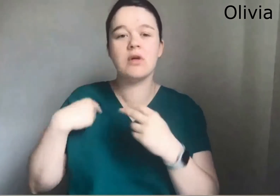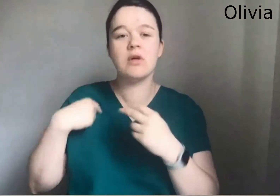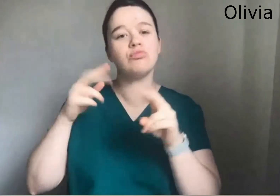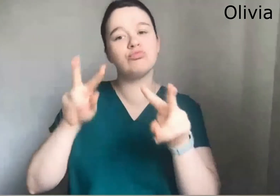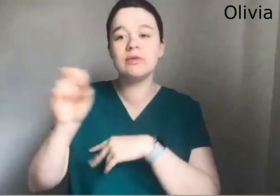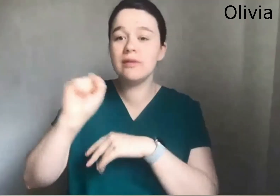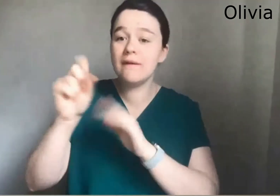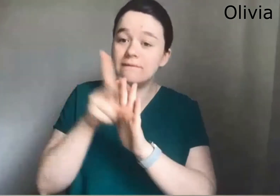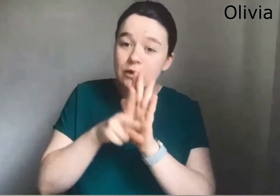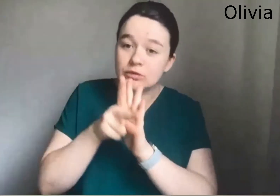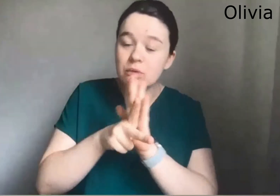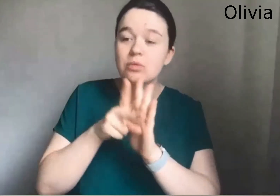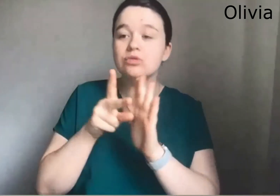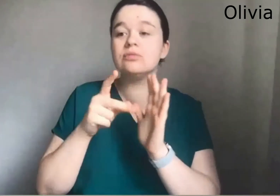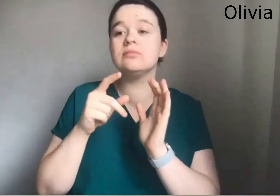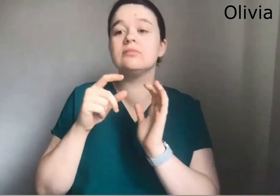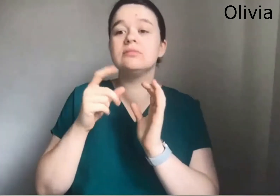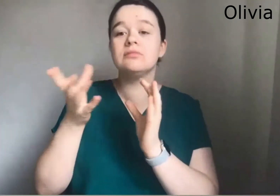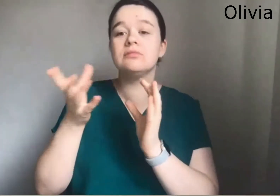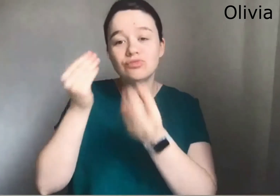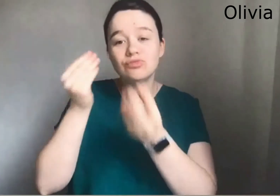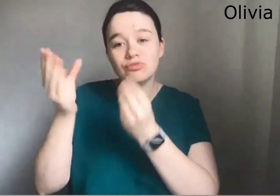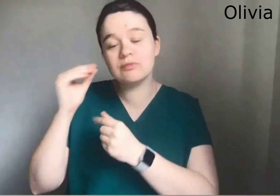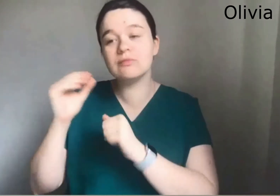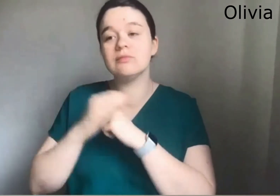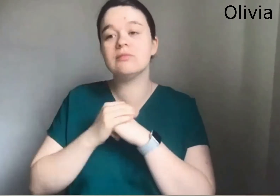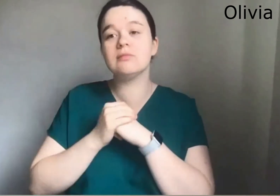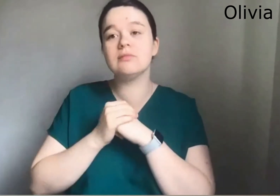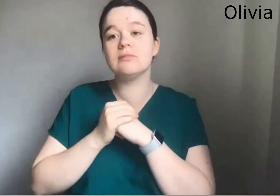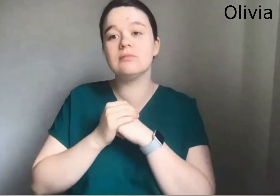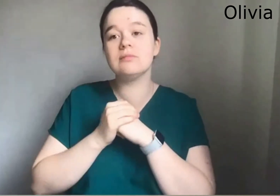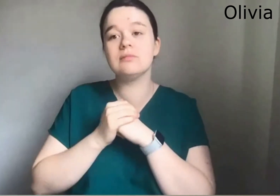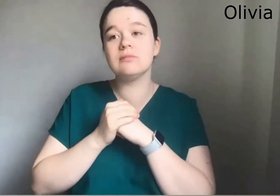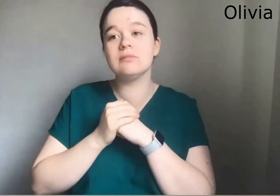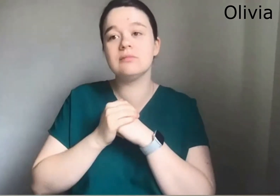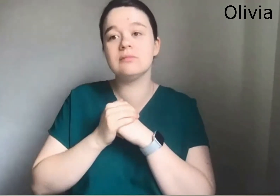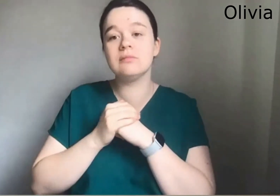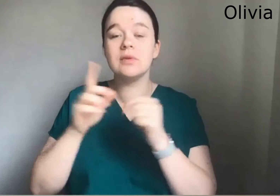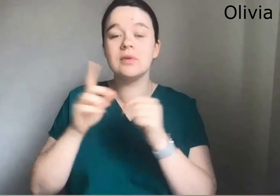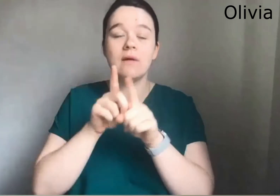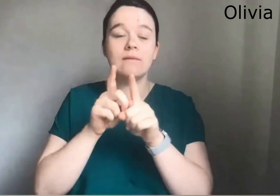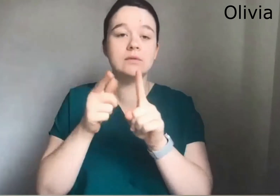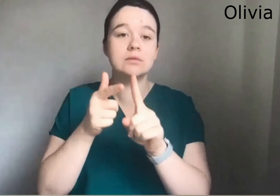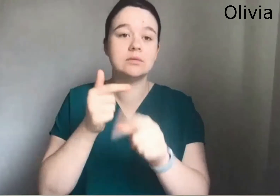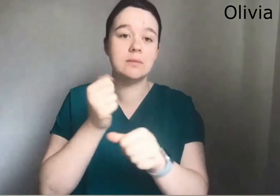advocates And I look at their videos I learn about what's current what's important?